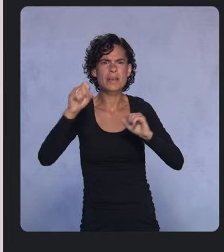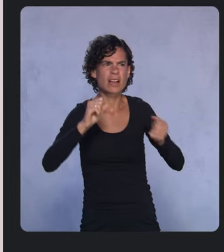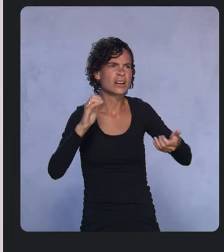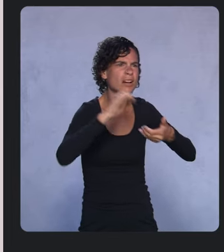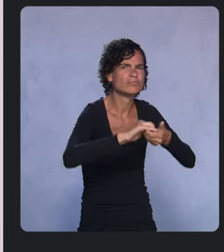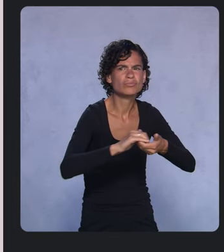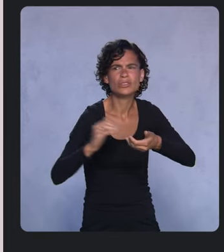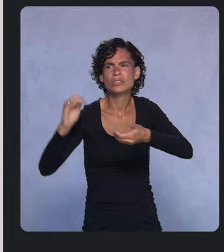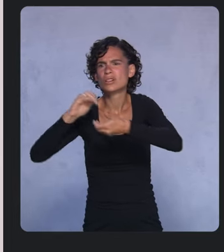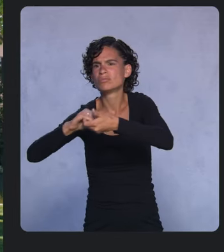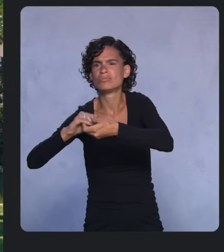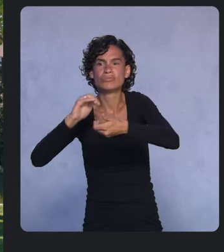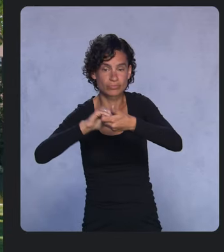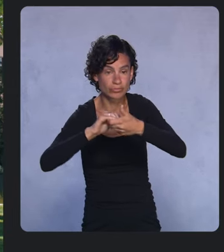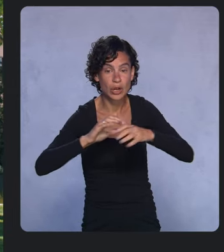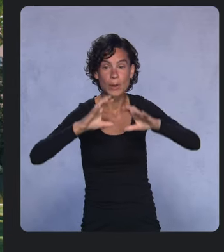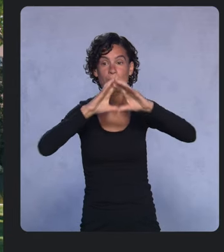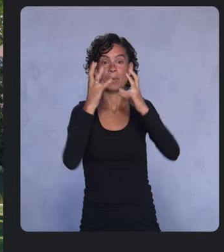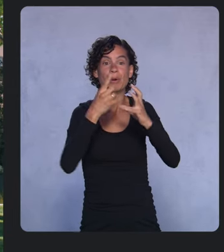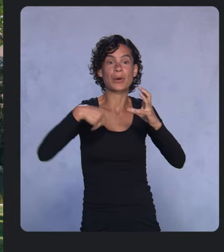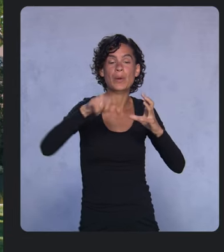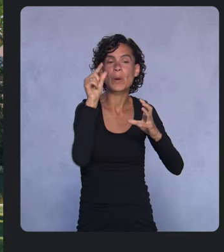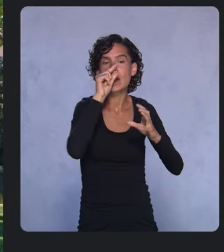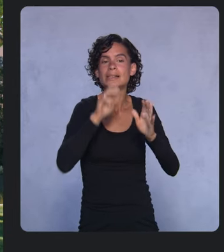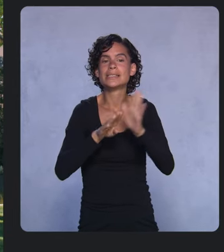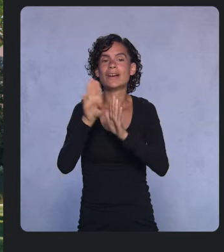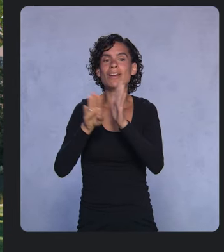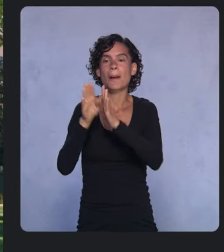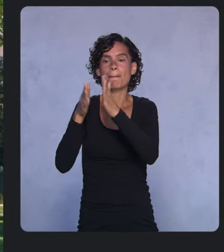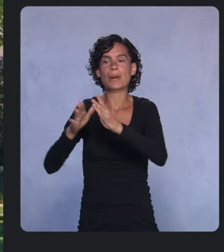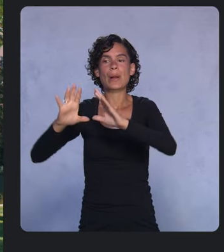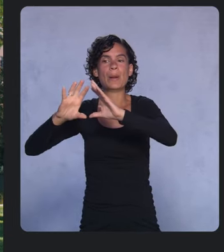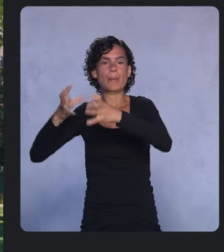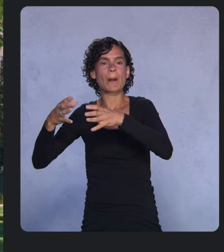Around the world, our Google Developer Group leaders have stepped up in a huge way,